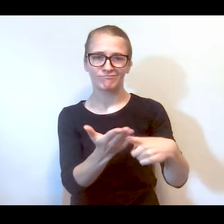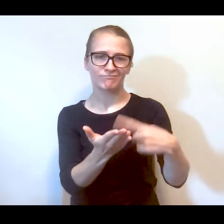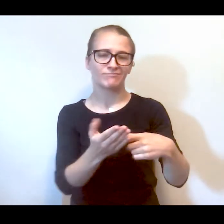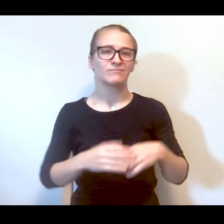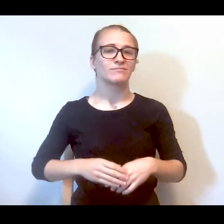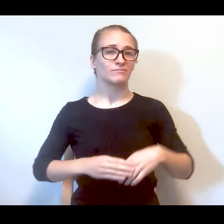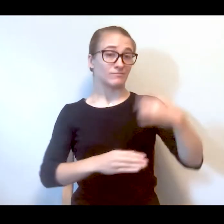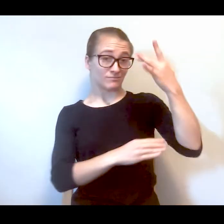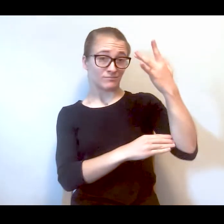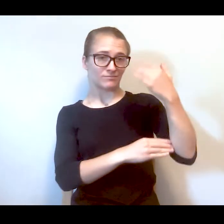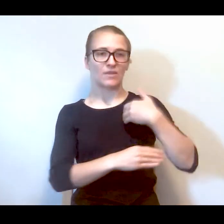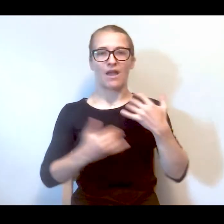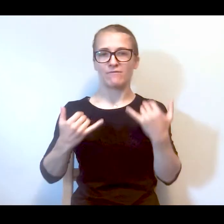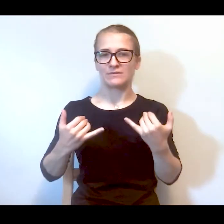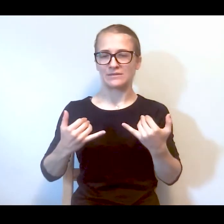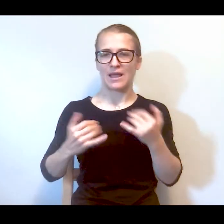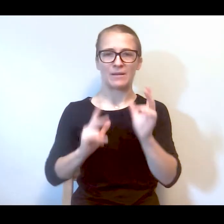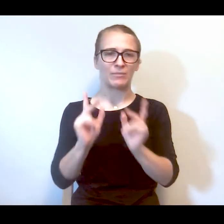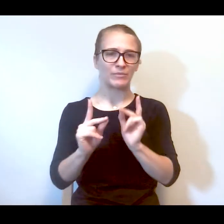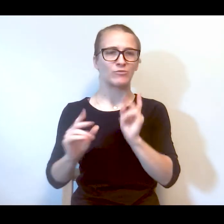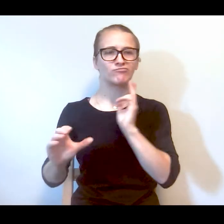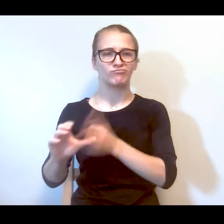have on this panel today people who are working on